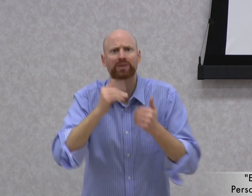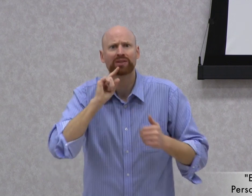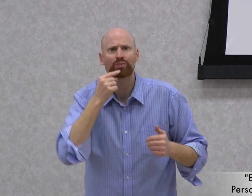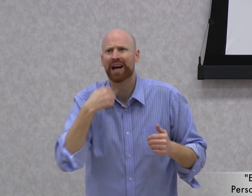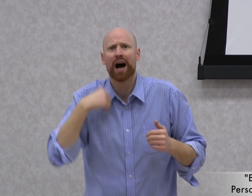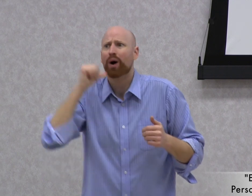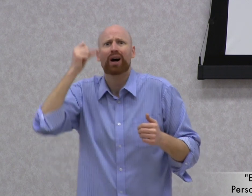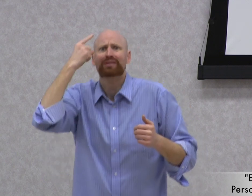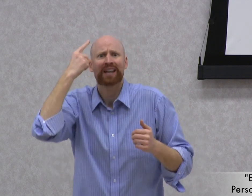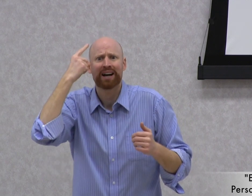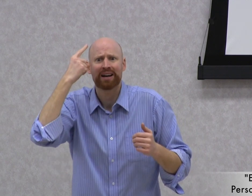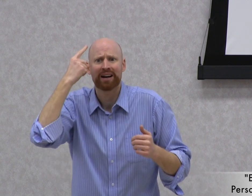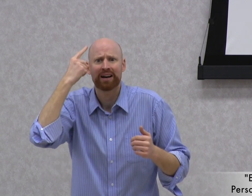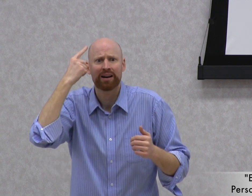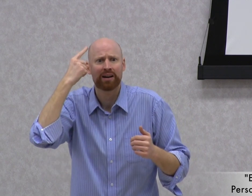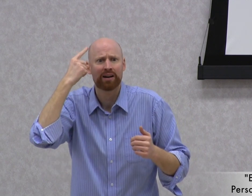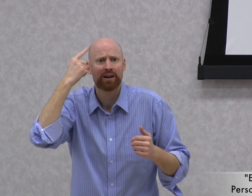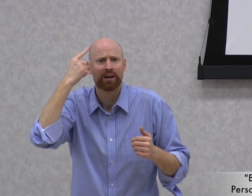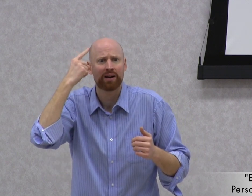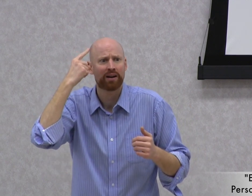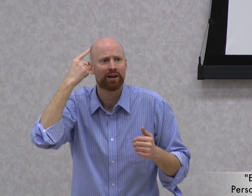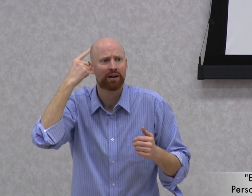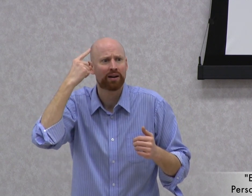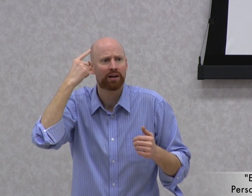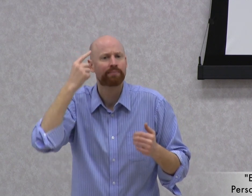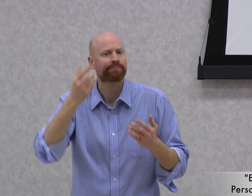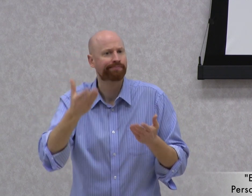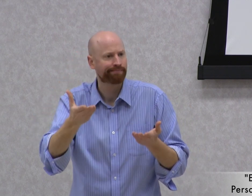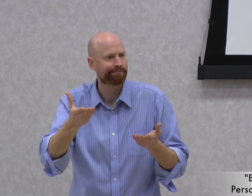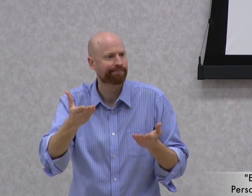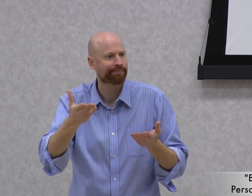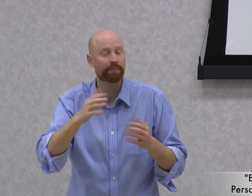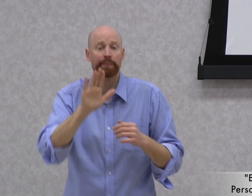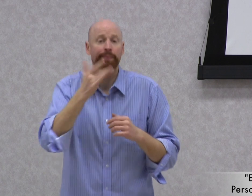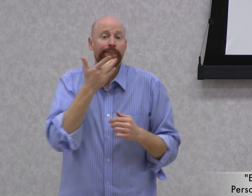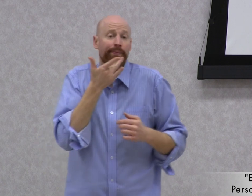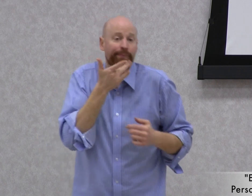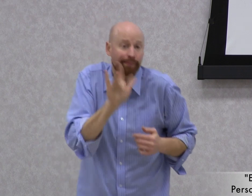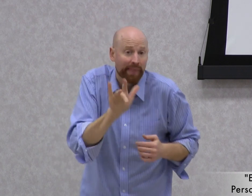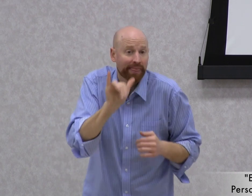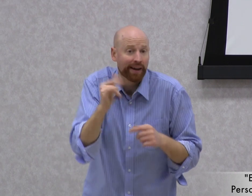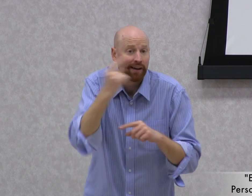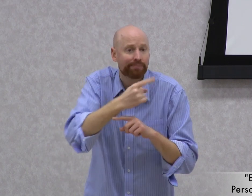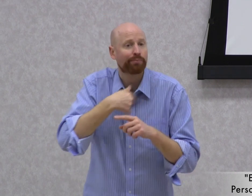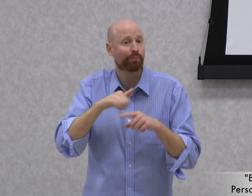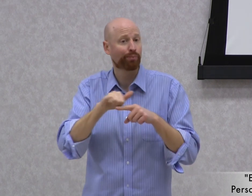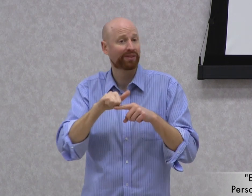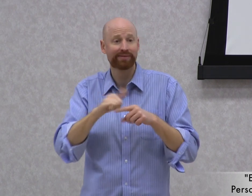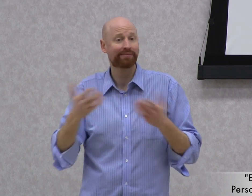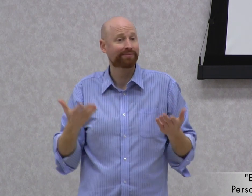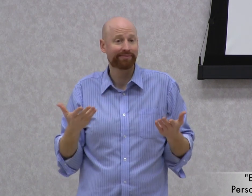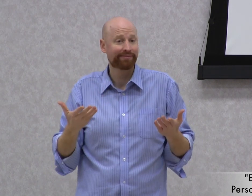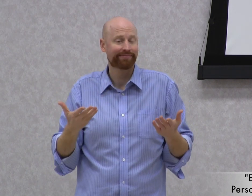Just how serious is this? I don’t understand!’ Fortunately, that day, I happened to be focusing on a